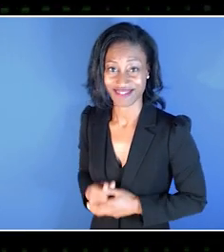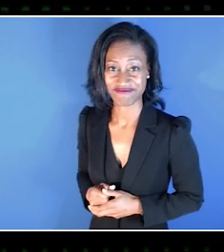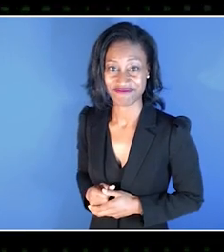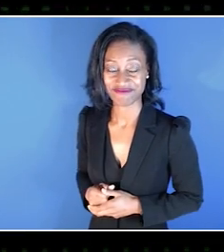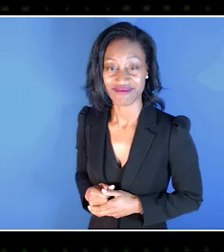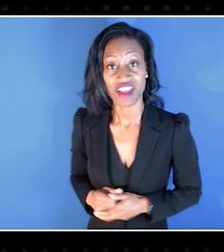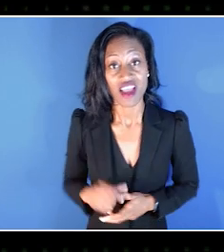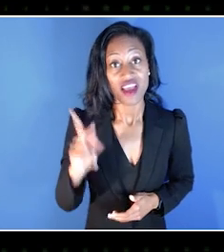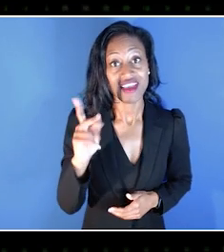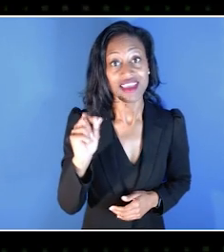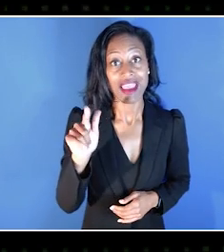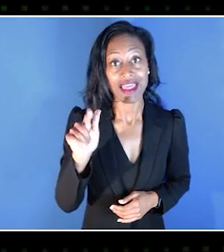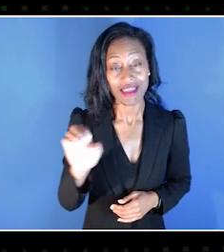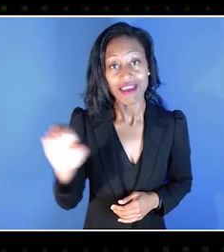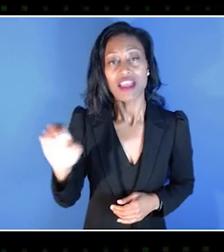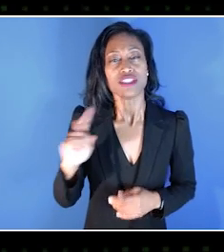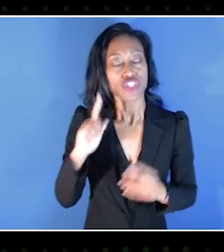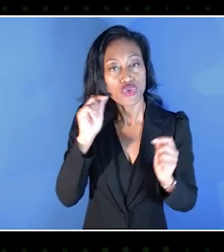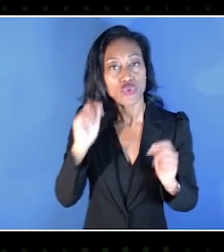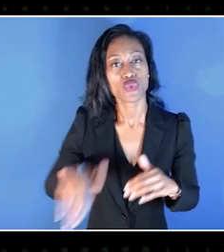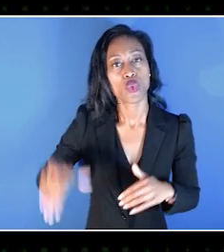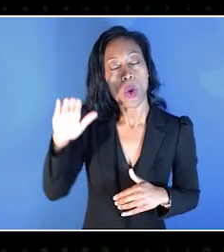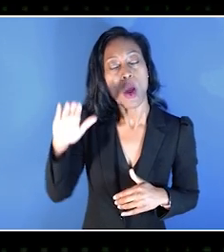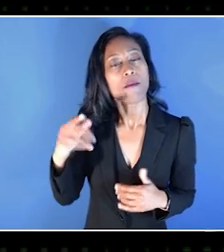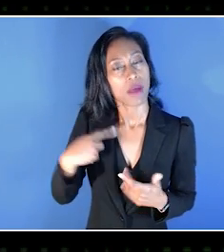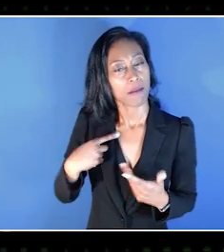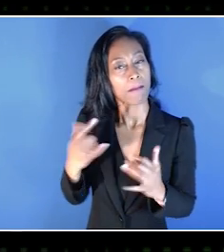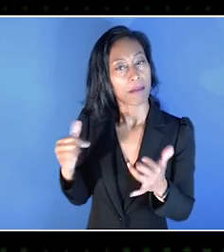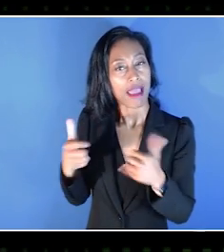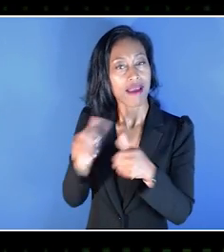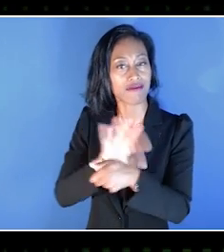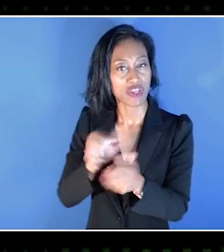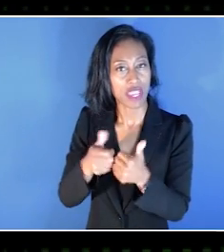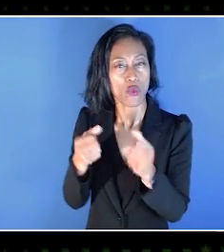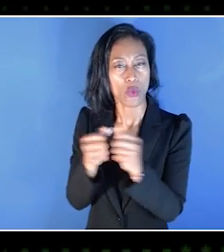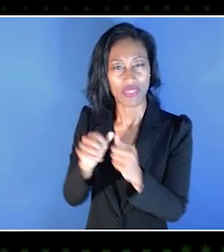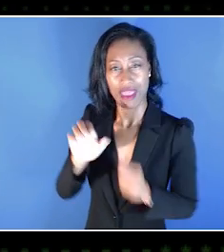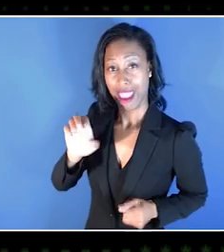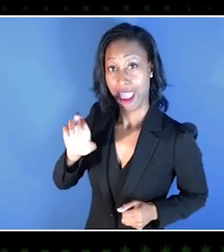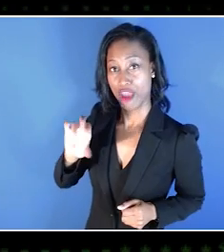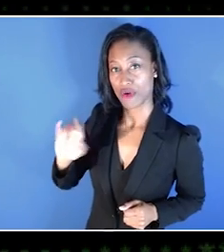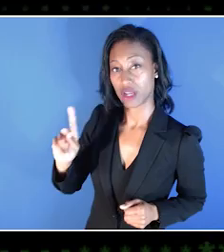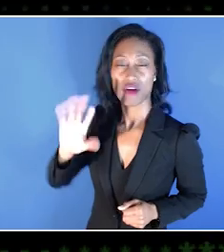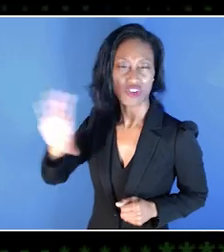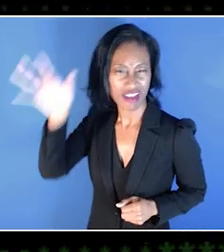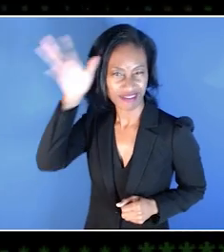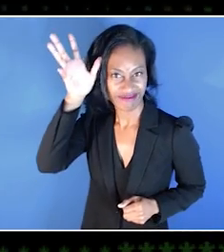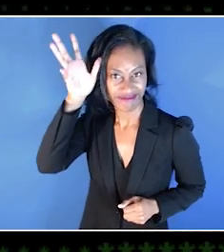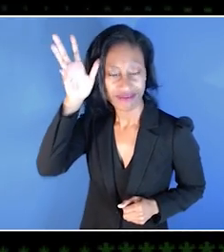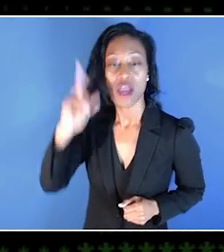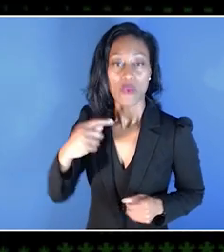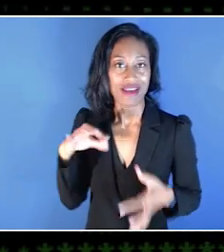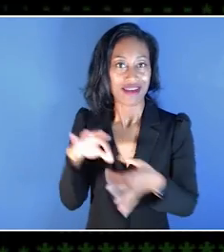Kaylie grew up playing video games with her dad, Erik. It allowed them to be able to connect through tough times and also physical separation.